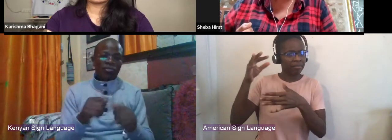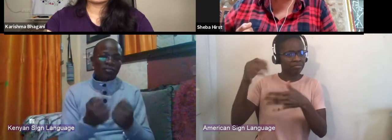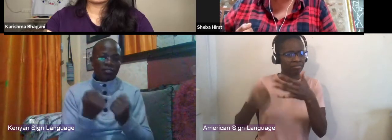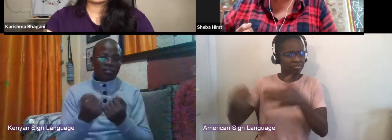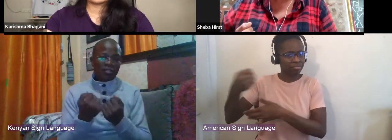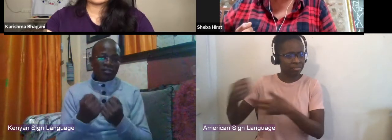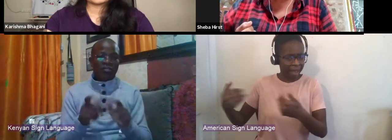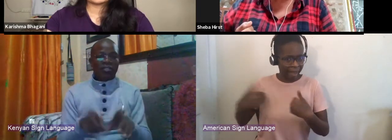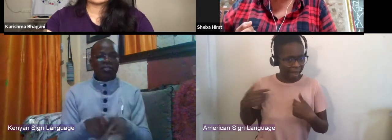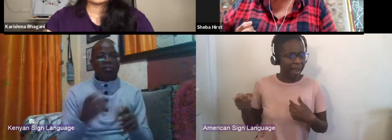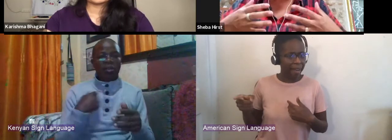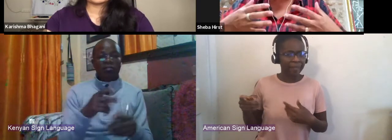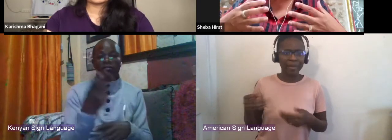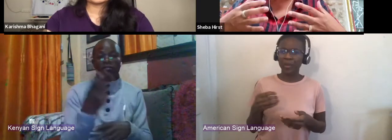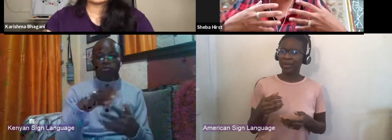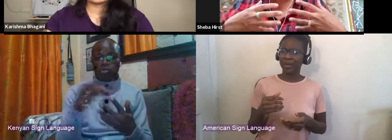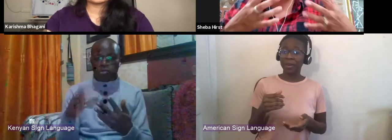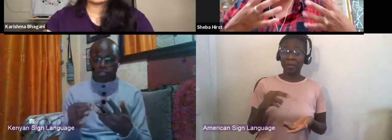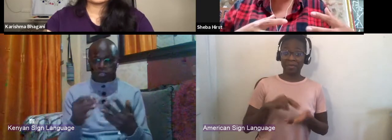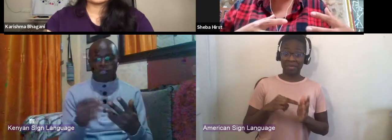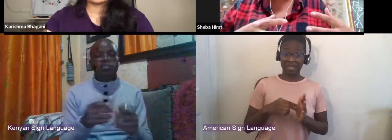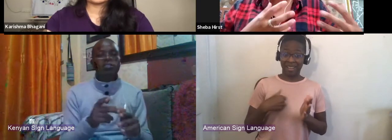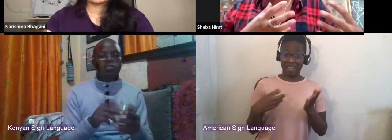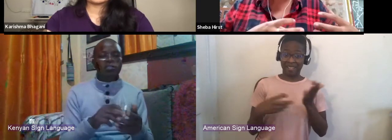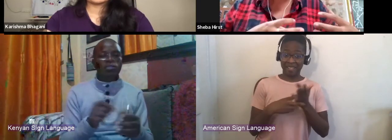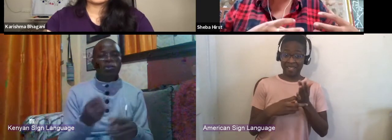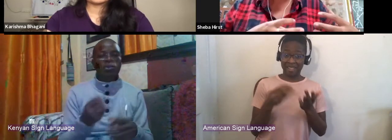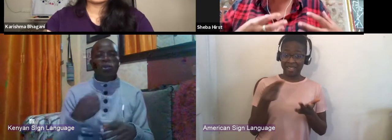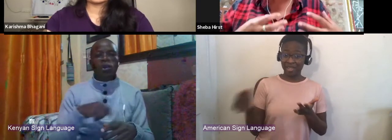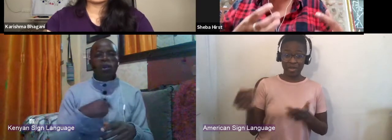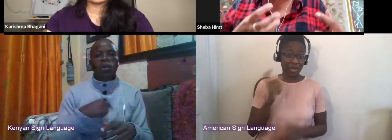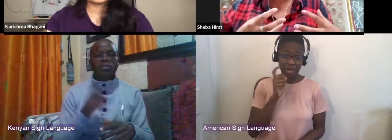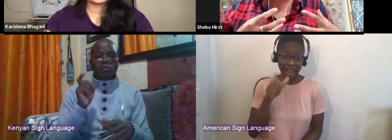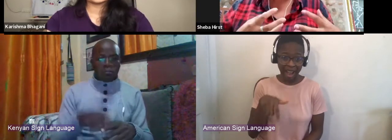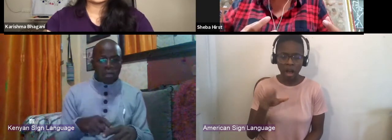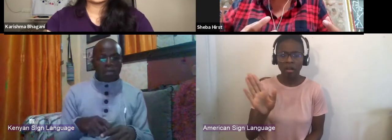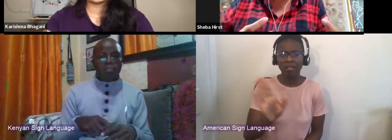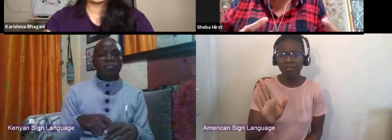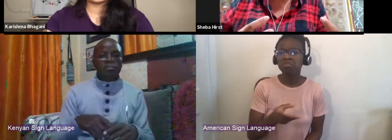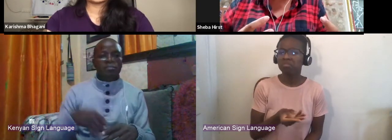Yeah, so we've got to be constantly thinking with our audiences about where